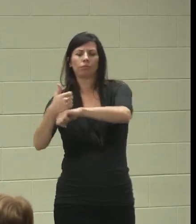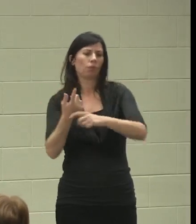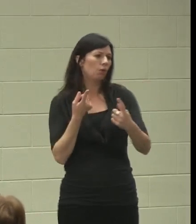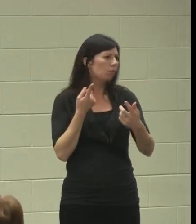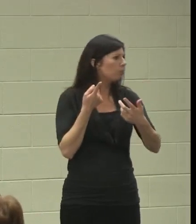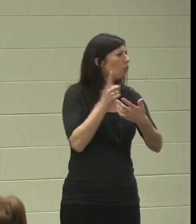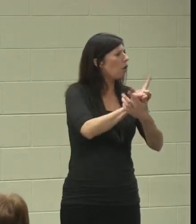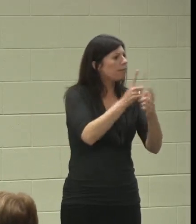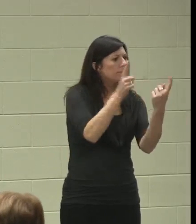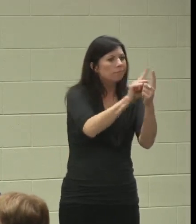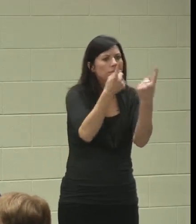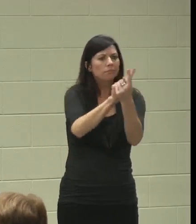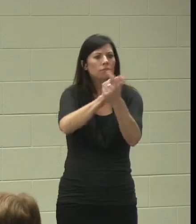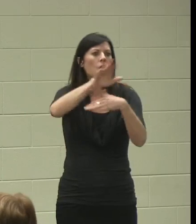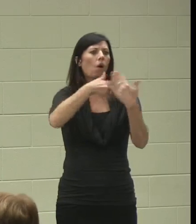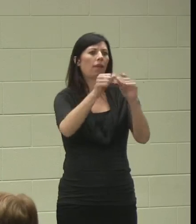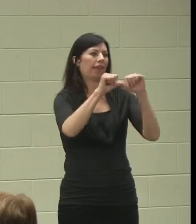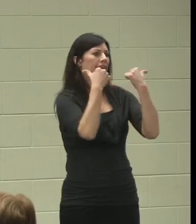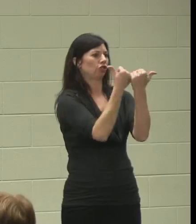and they got all the agencies together. All of that stuff